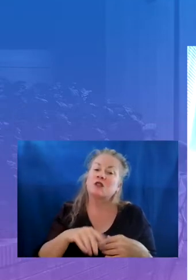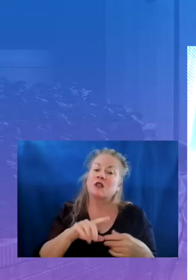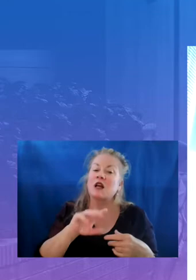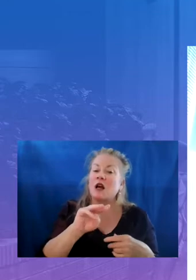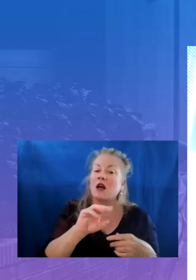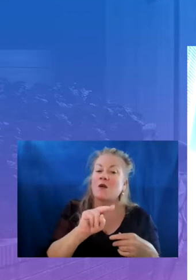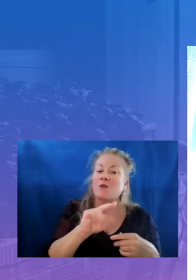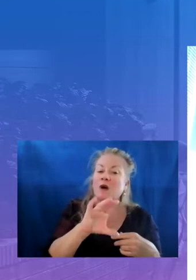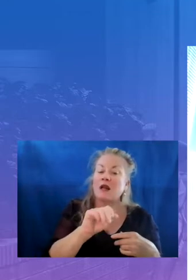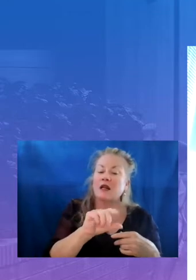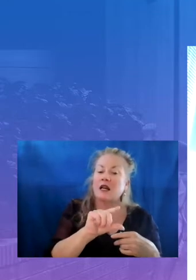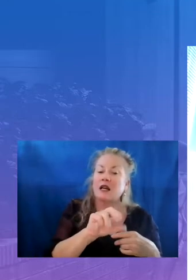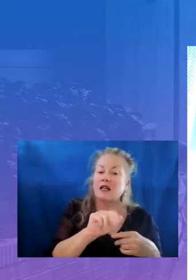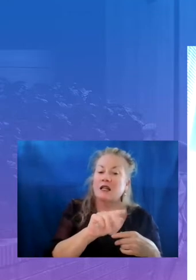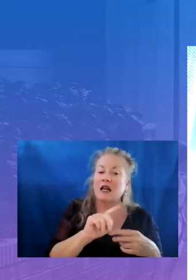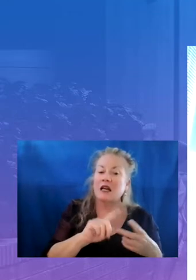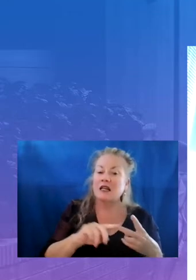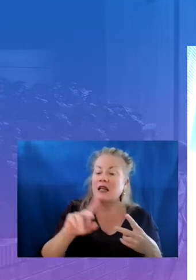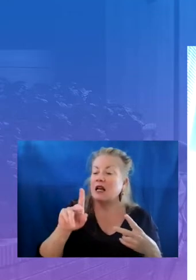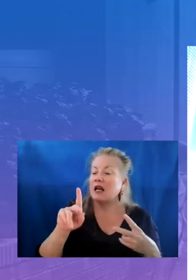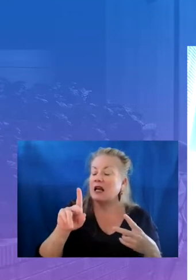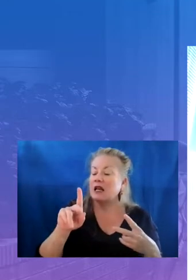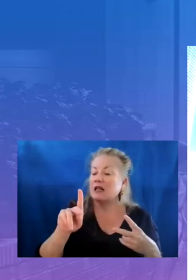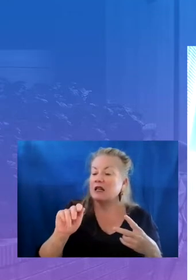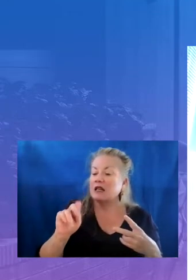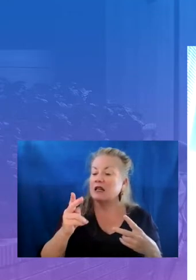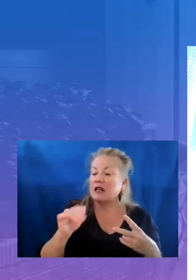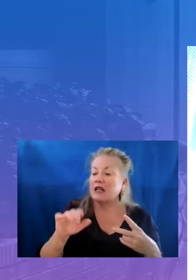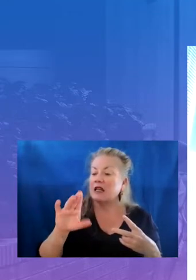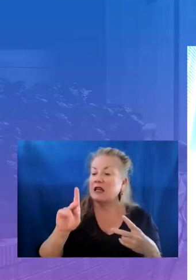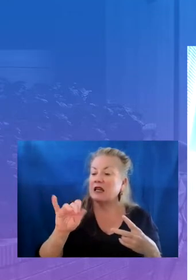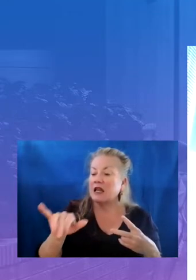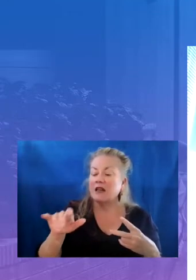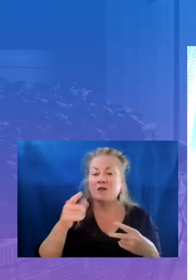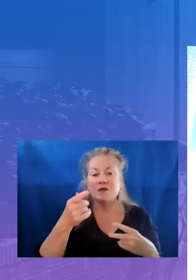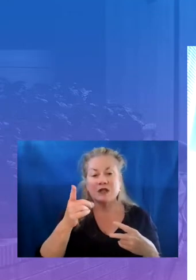delaware department of education and delaware's strategy to accelerate learning and our friends